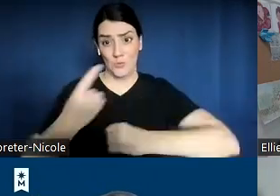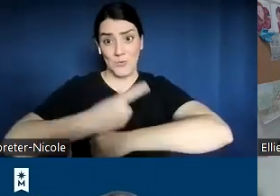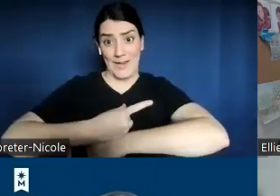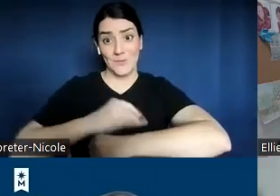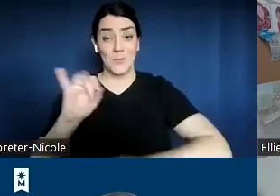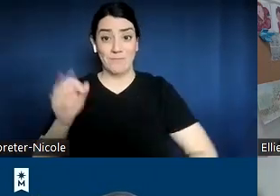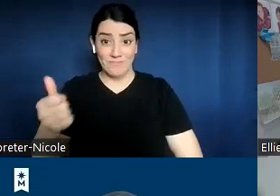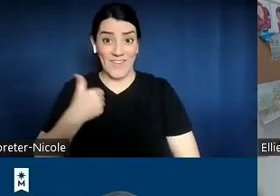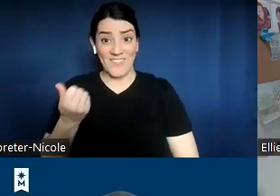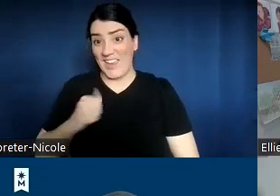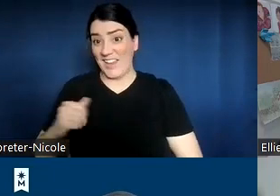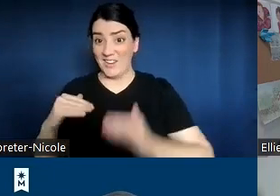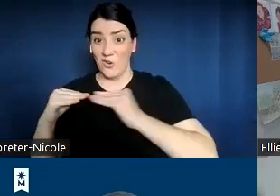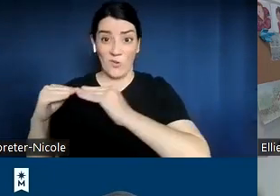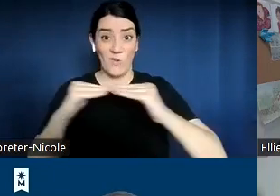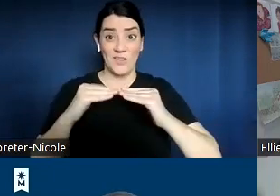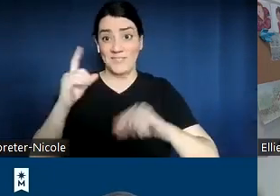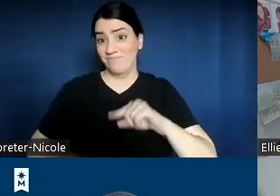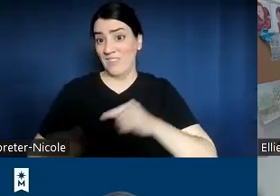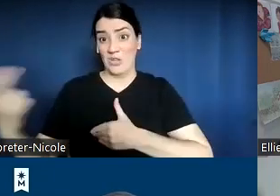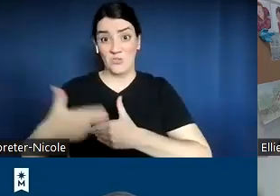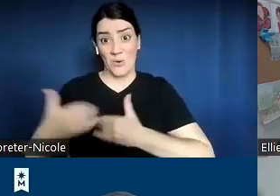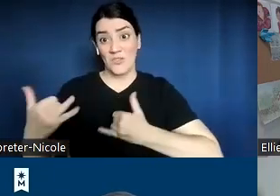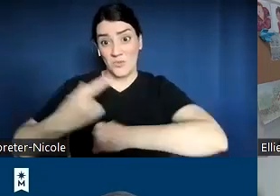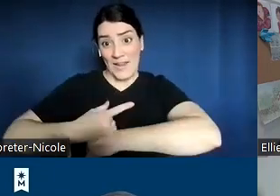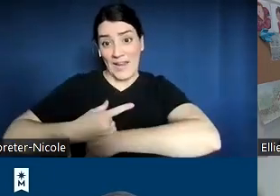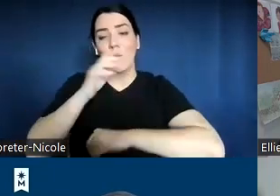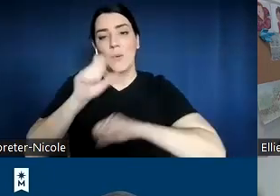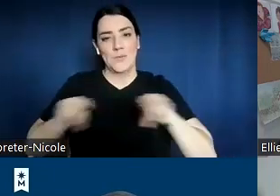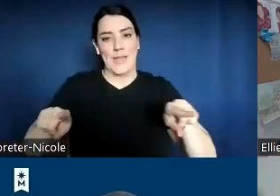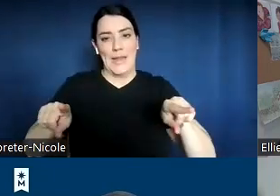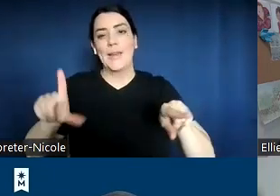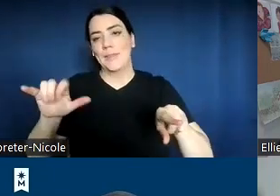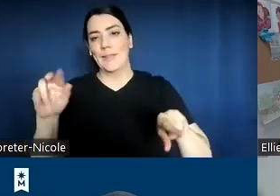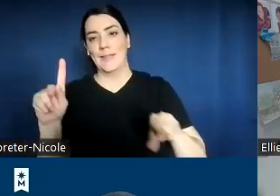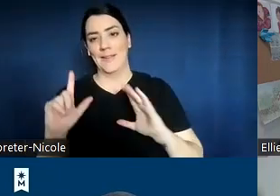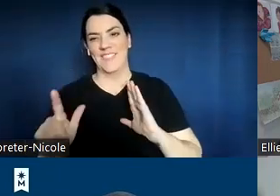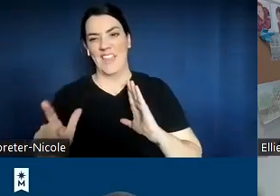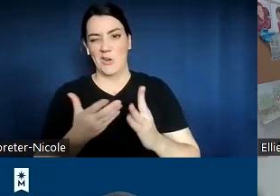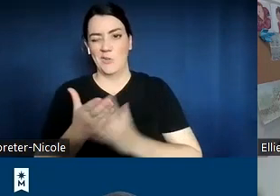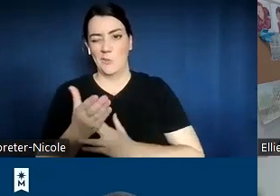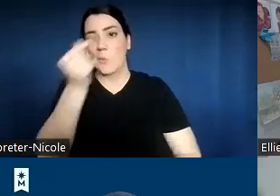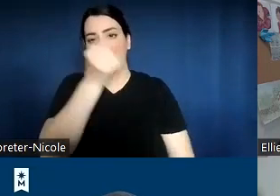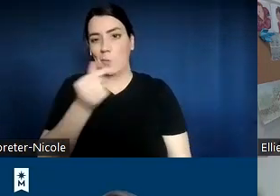join us today, we will send out the recording link via the Google group afterwards, and